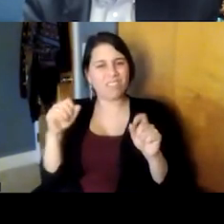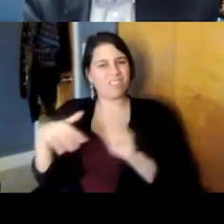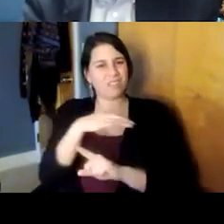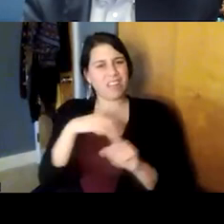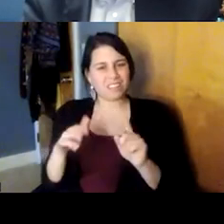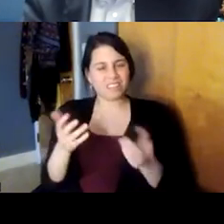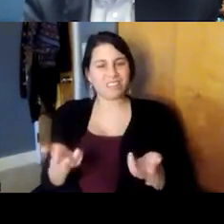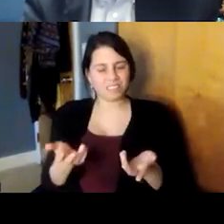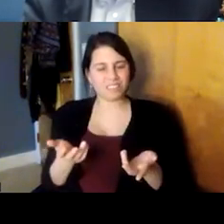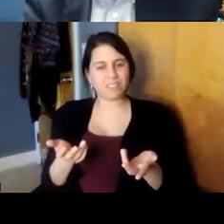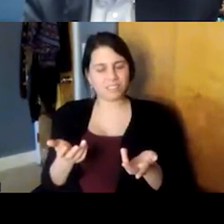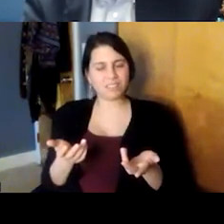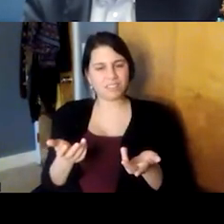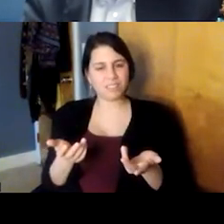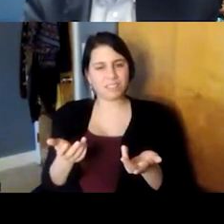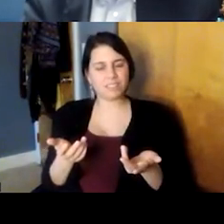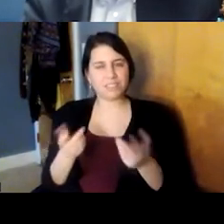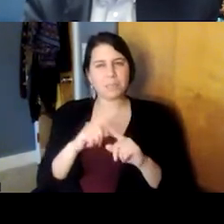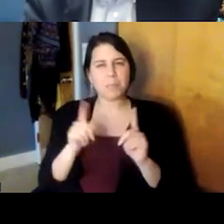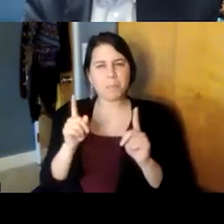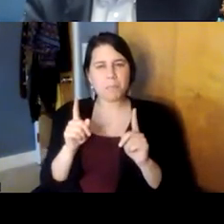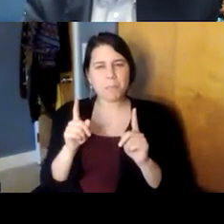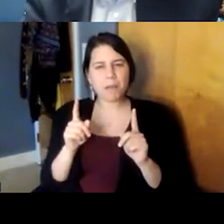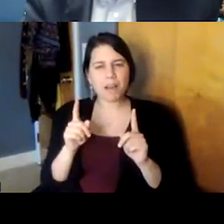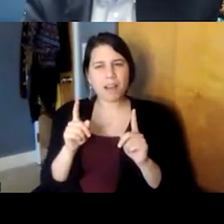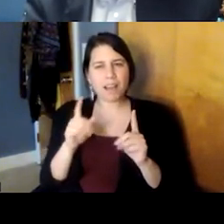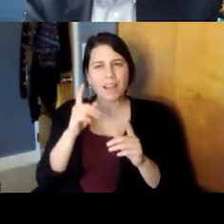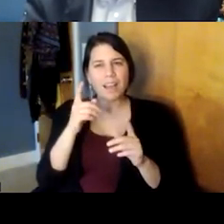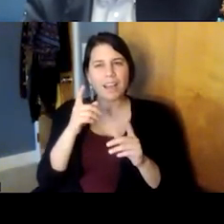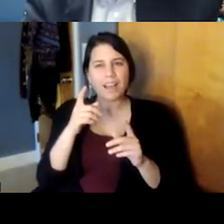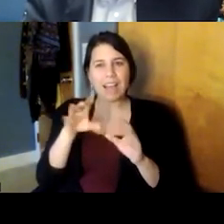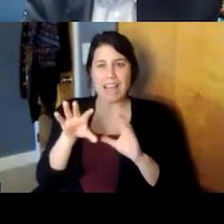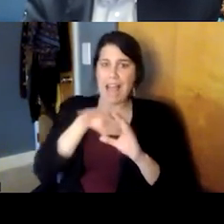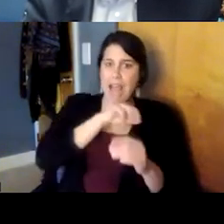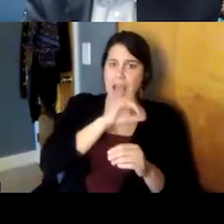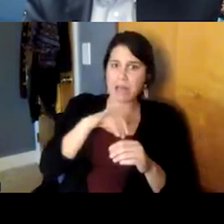um but they it wasn't it never wandered outside of that space to figure out what happened right